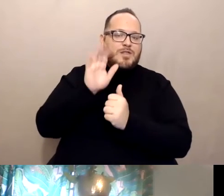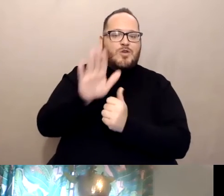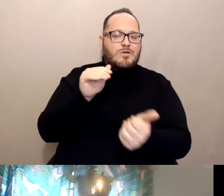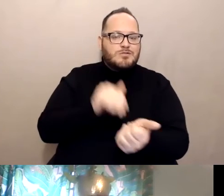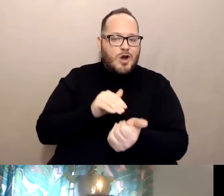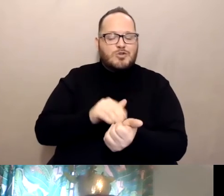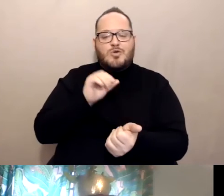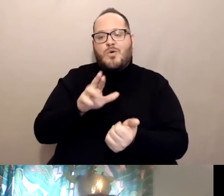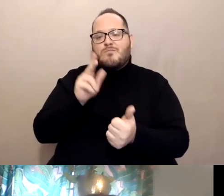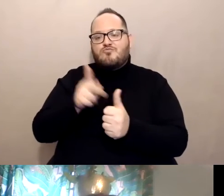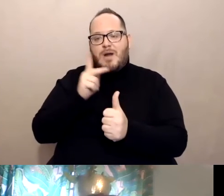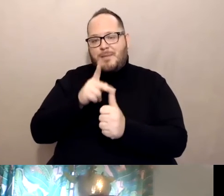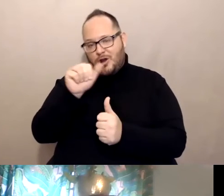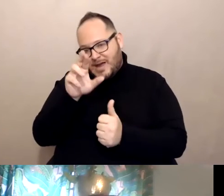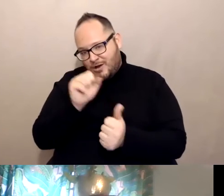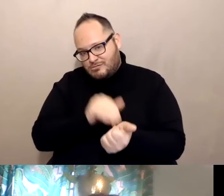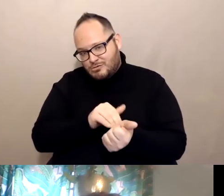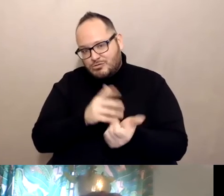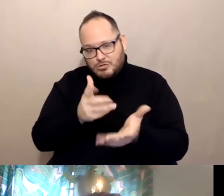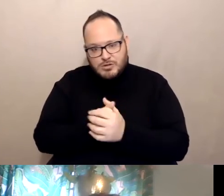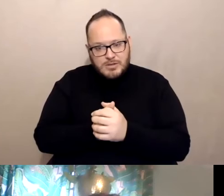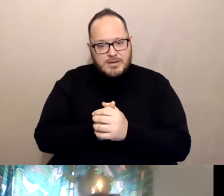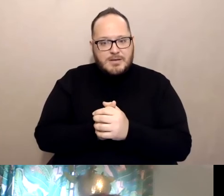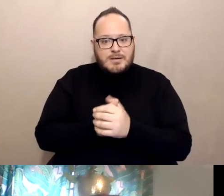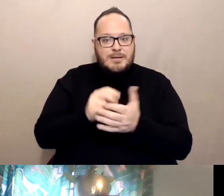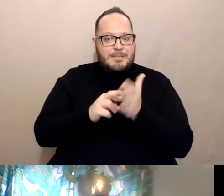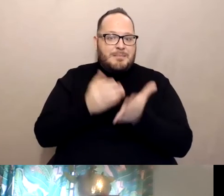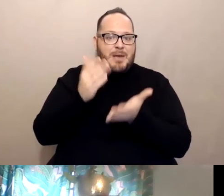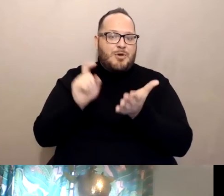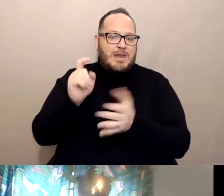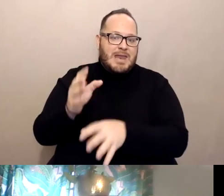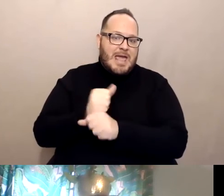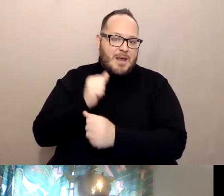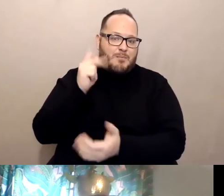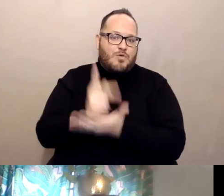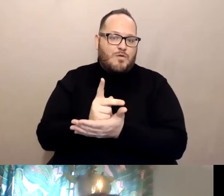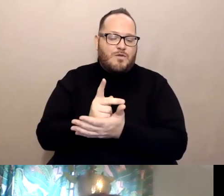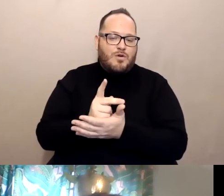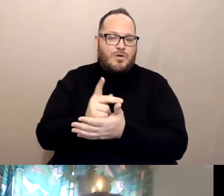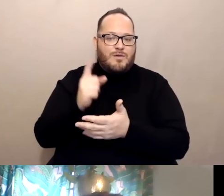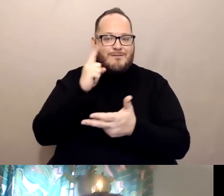So that may be you need to get approval to get the one shot Johnson